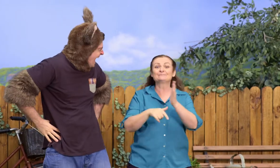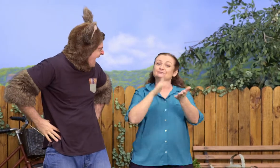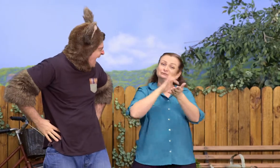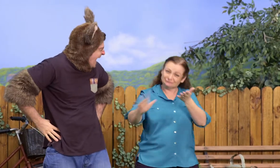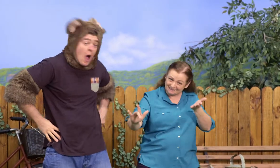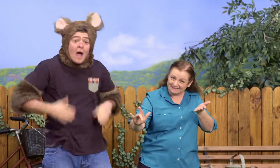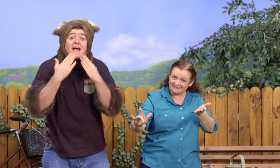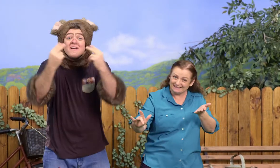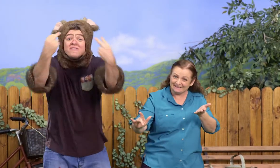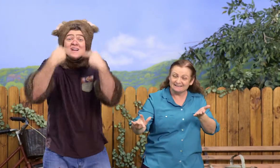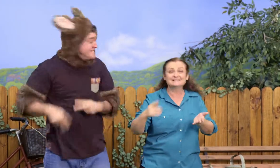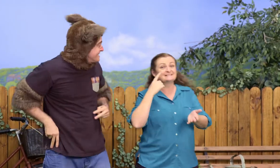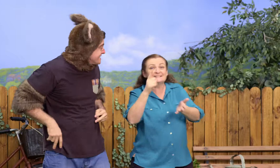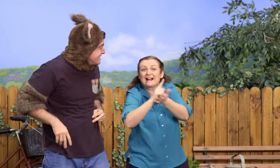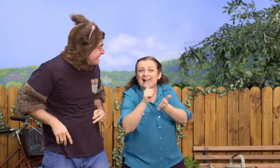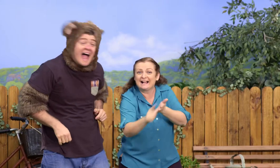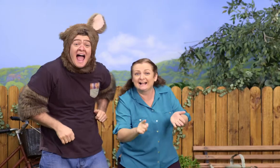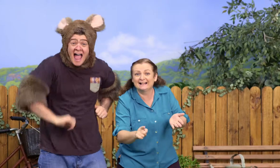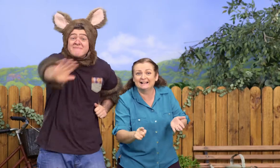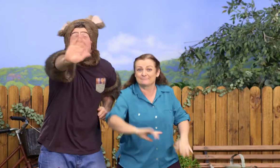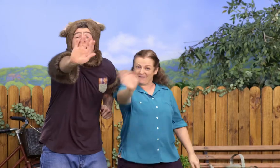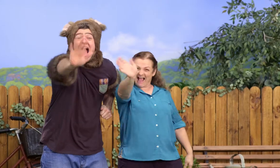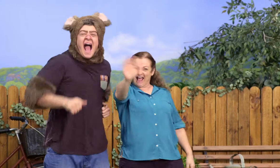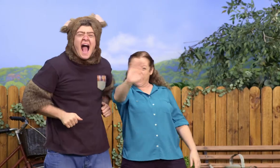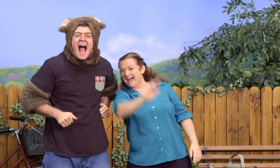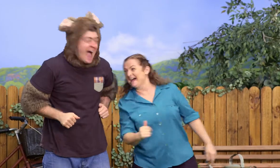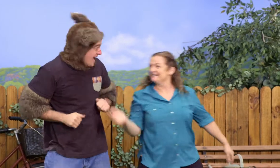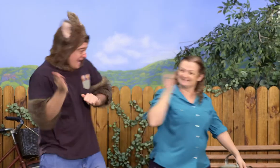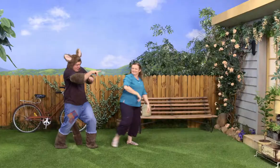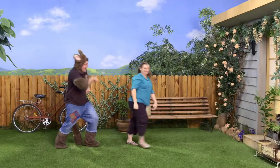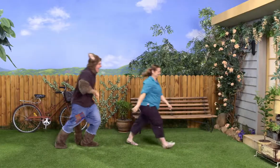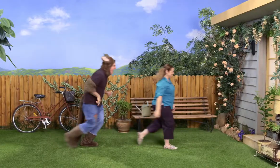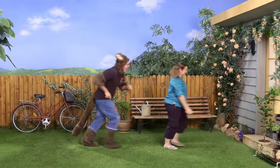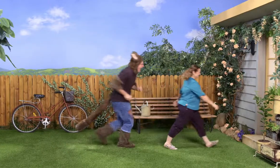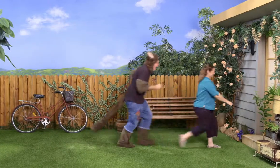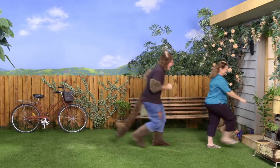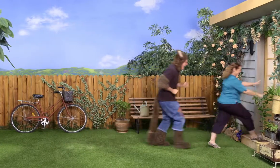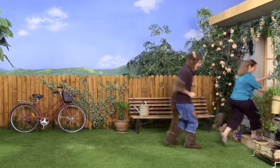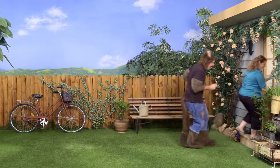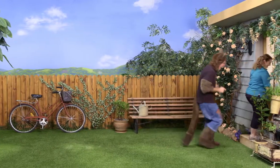Well, our time is up. Thanks for watching. See you next time. Bye! Bye! Come on.